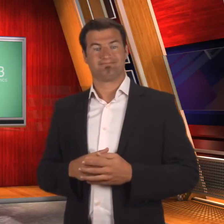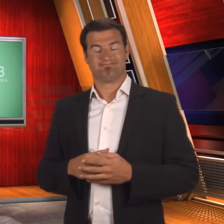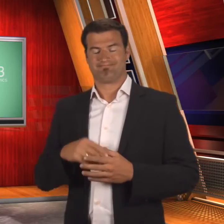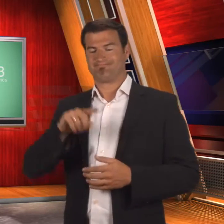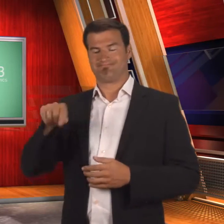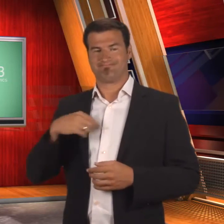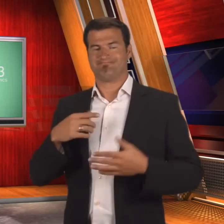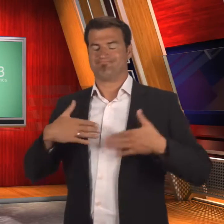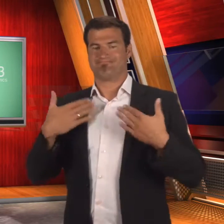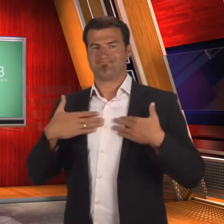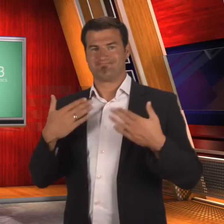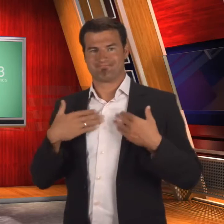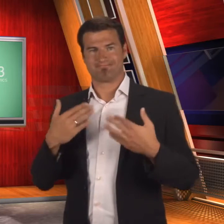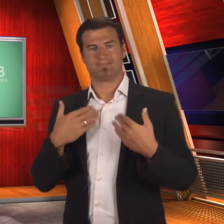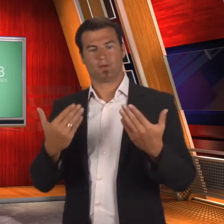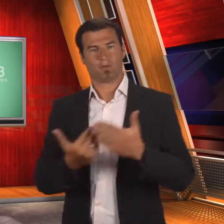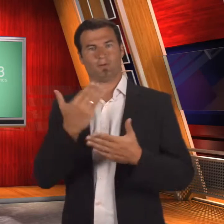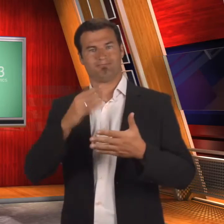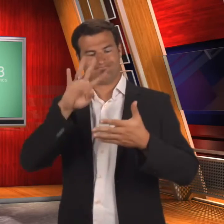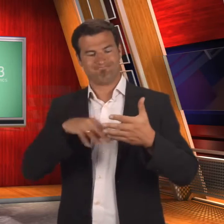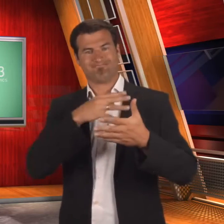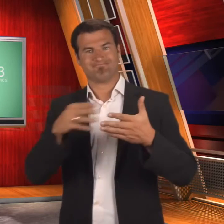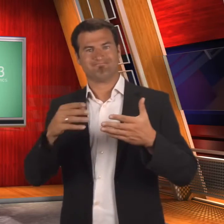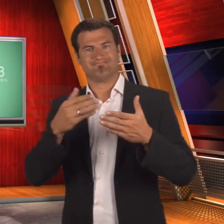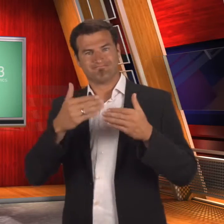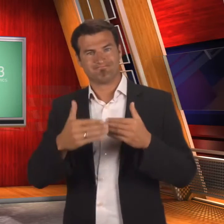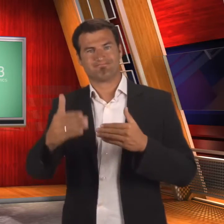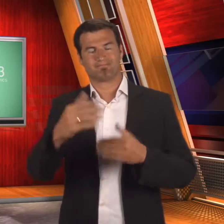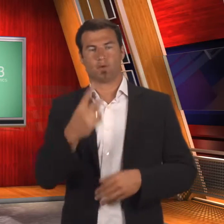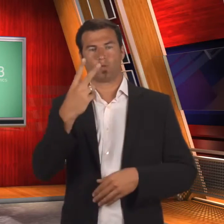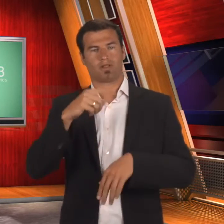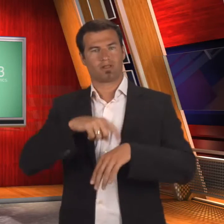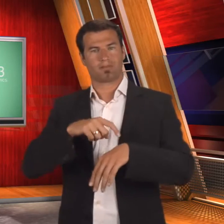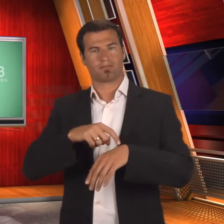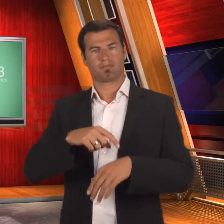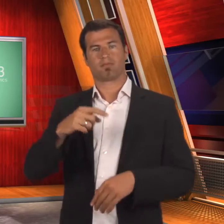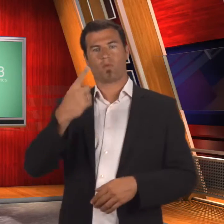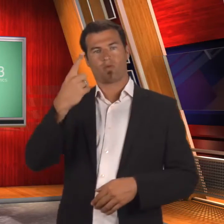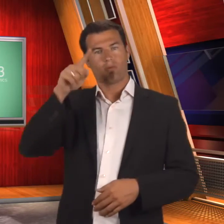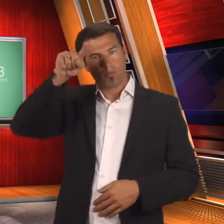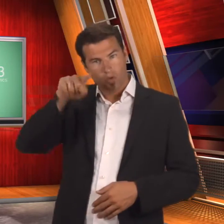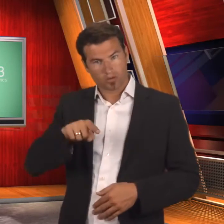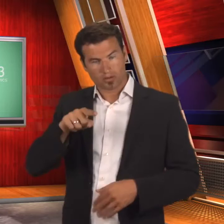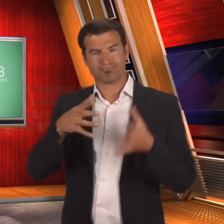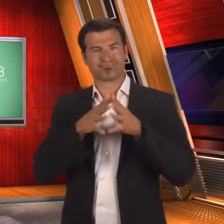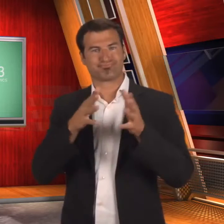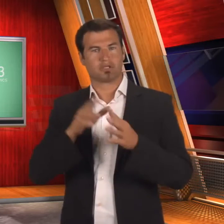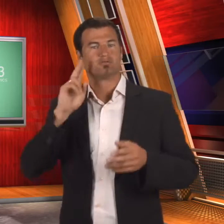am glad to start new schedule of doing SportsDeaf twice a month.